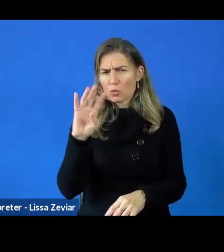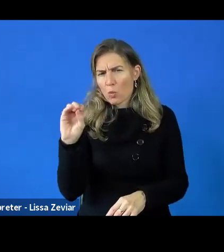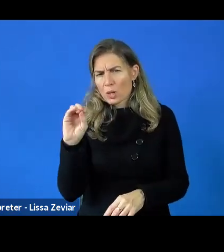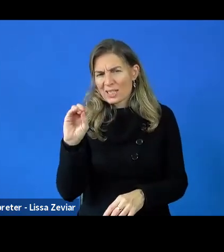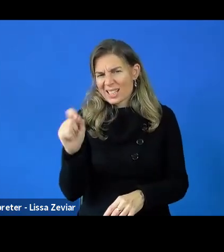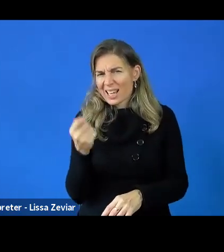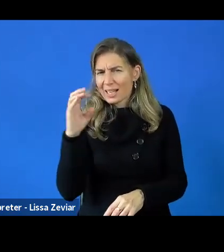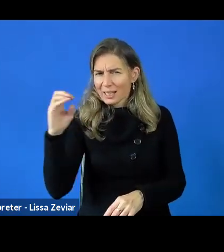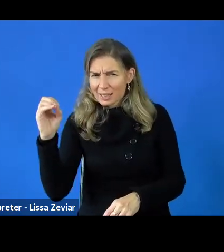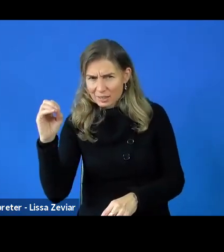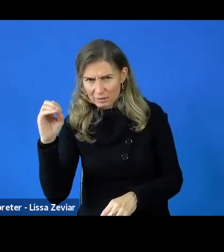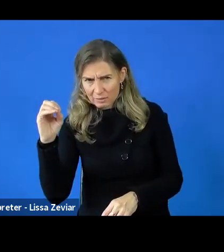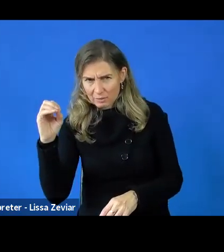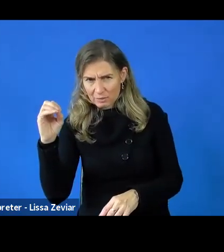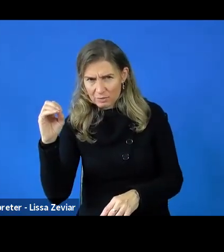60,000 if you are well paid.